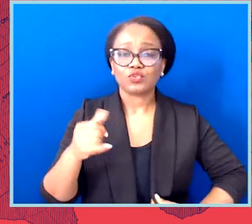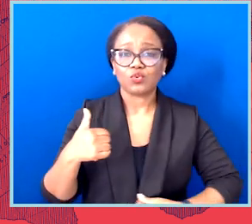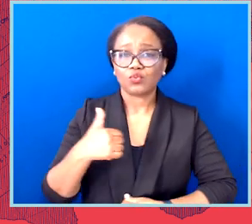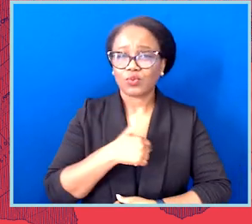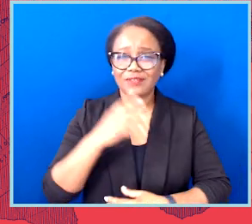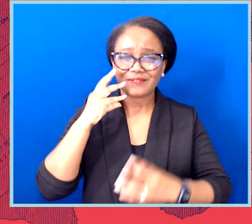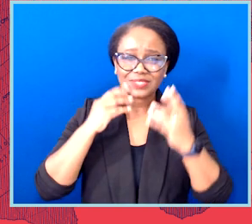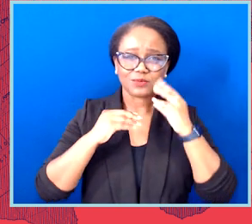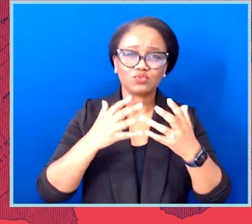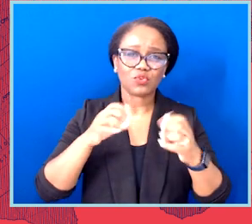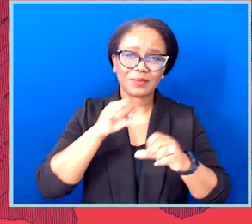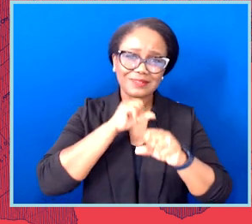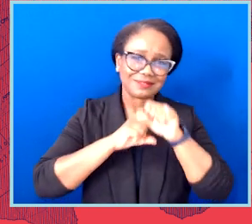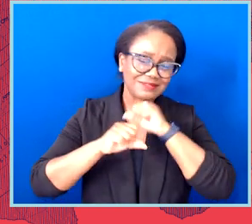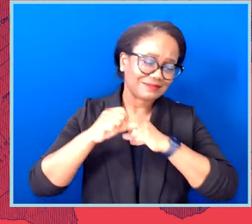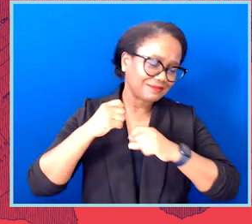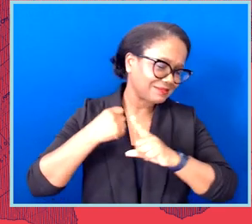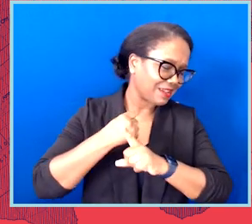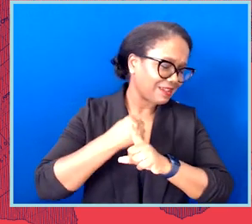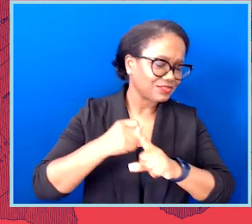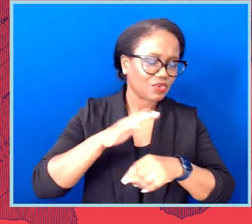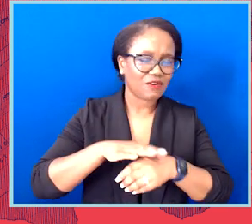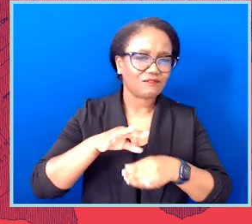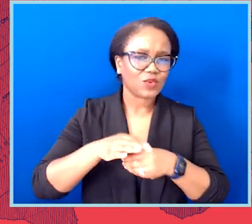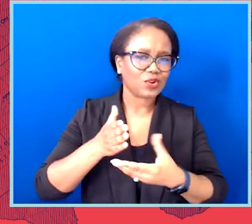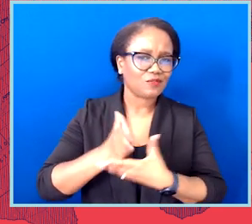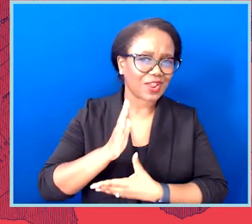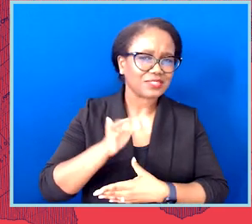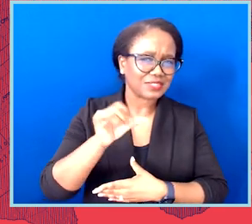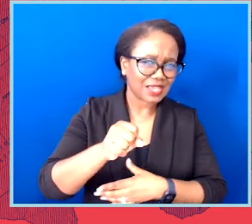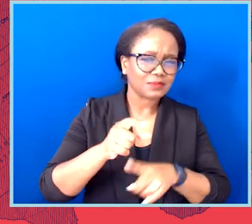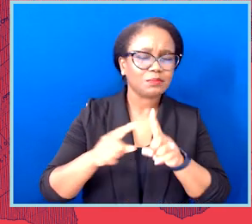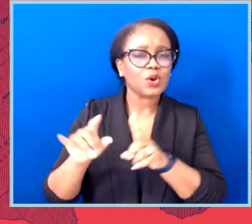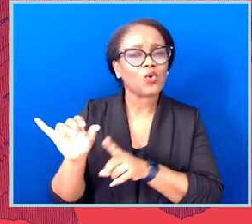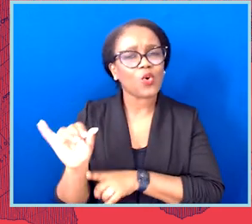of attacks on voting rights, we're also seeing a lot of positive movement in the states,